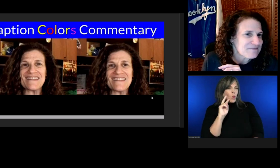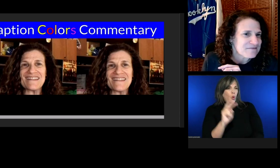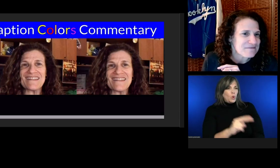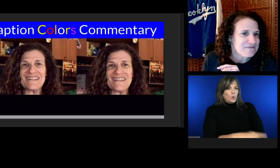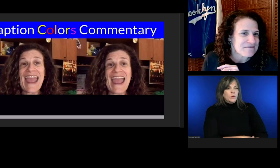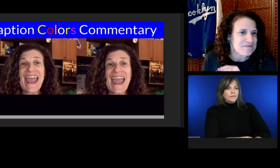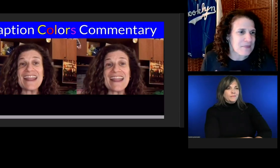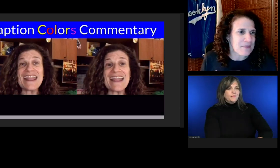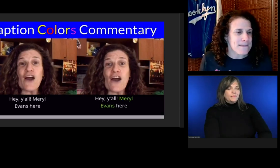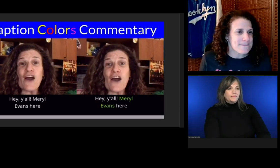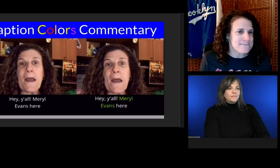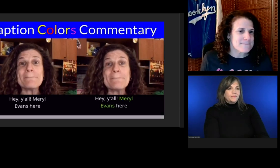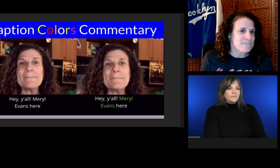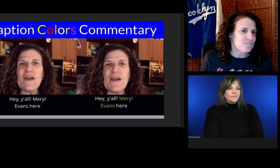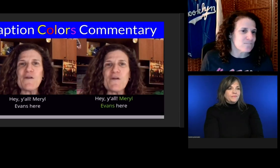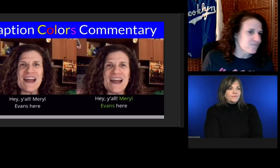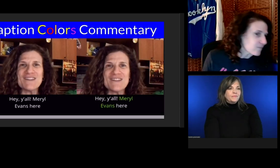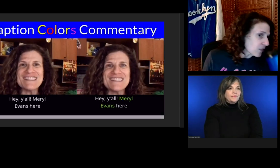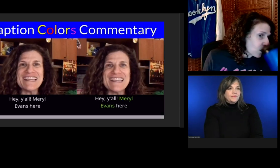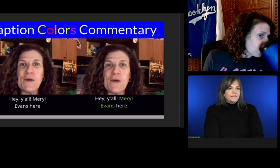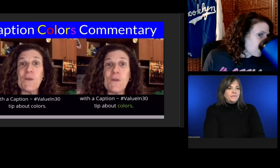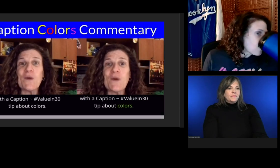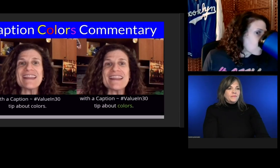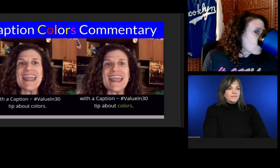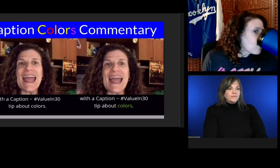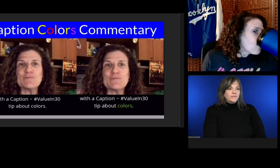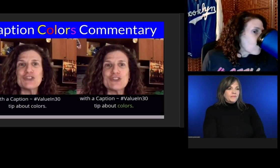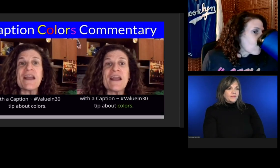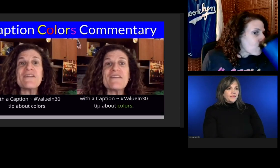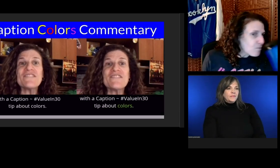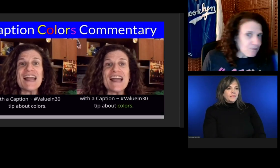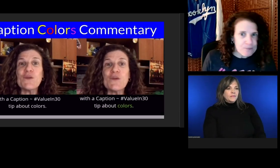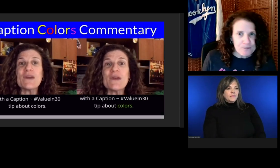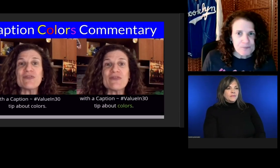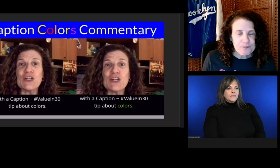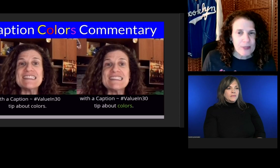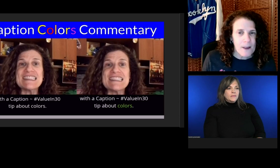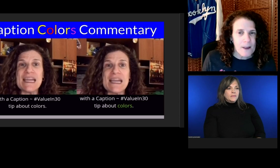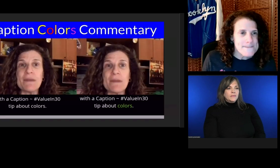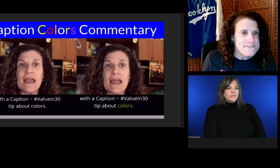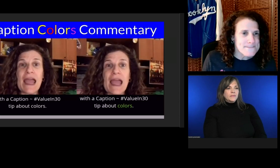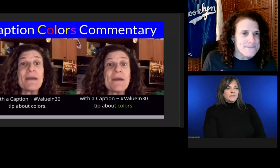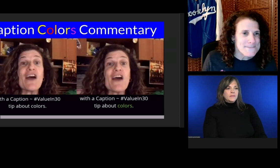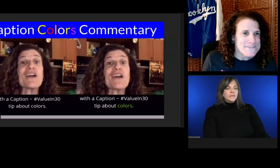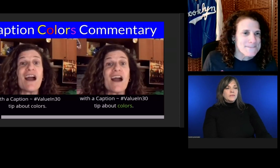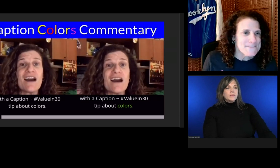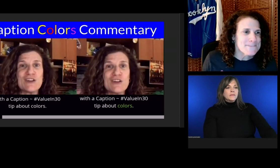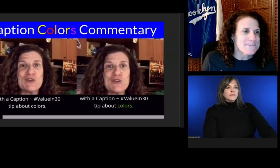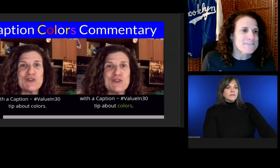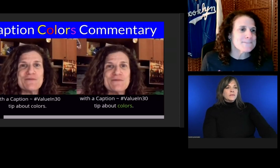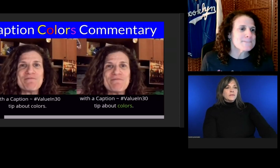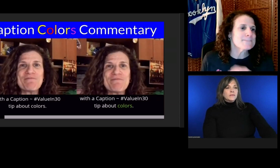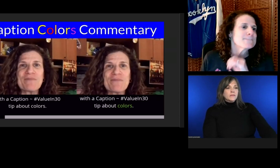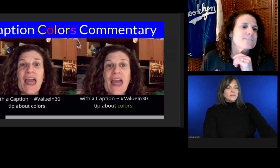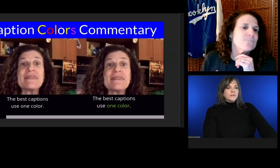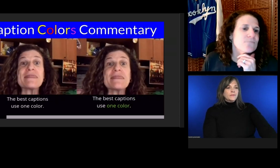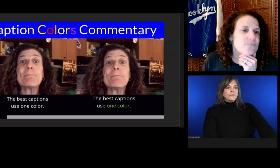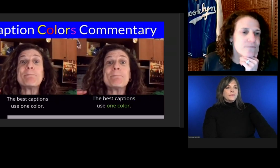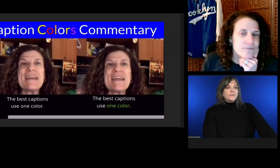Hey, y'all. Meryl Evans here with a caption #ValueIn30 tip about colors. The best captions use one color.